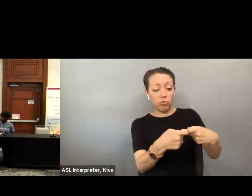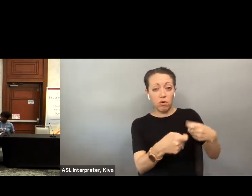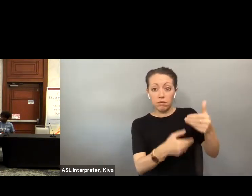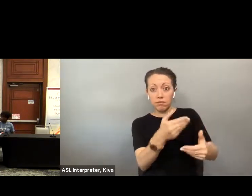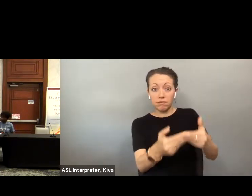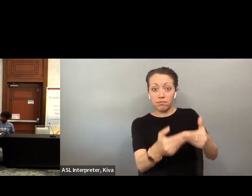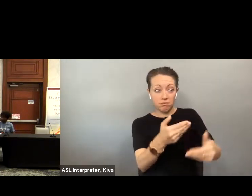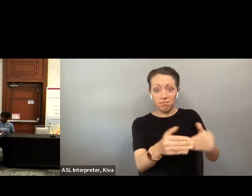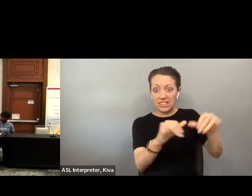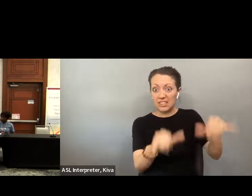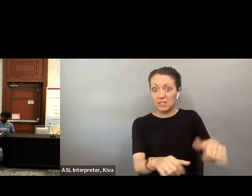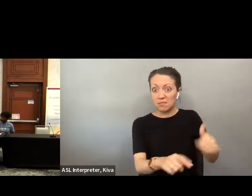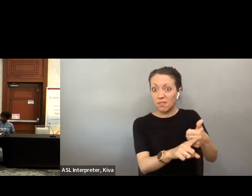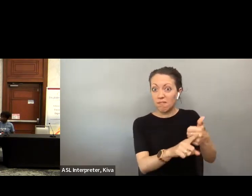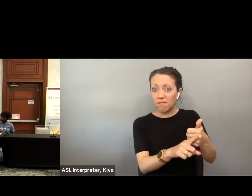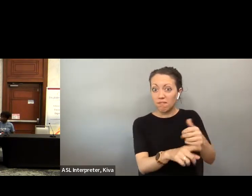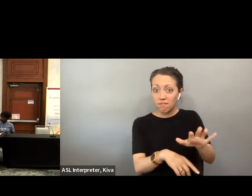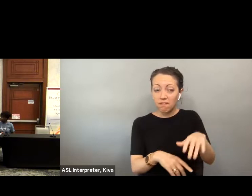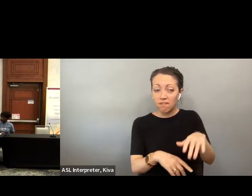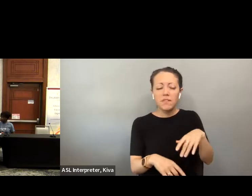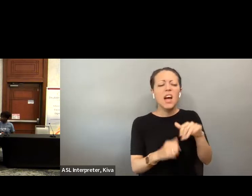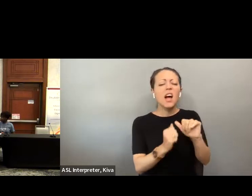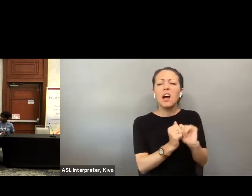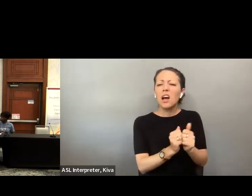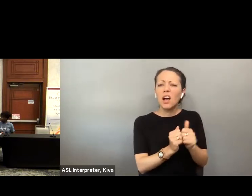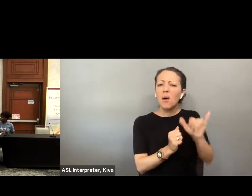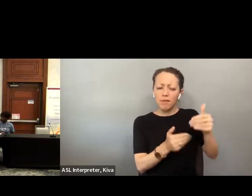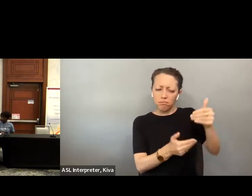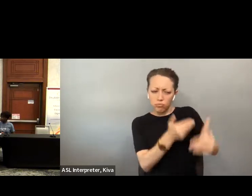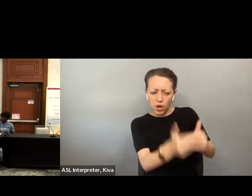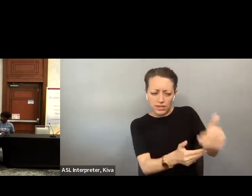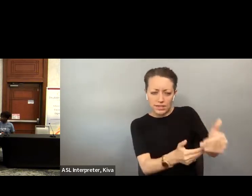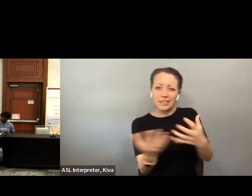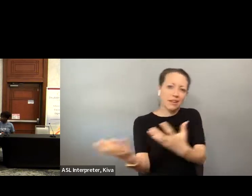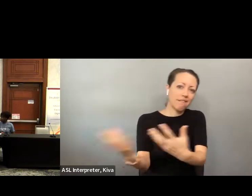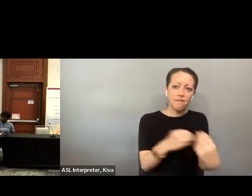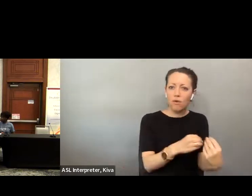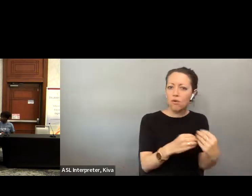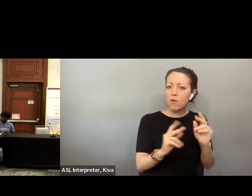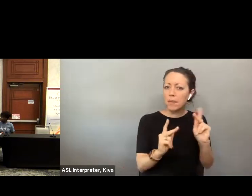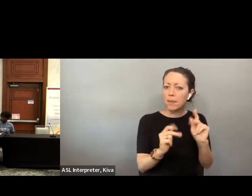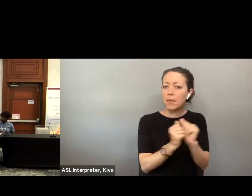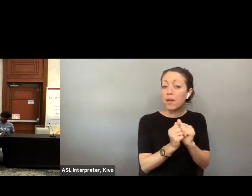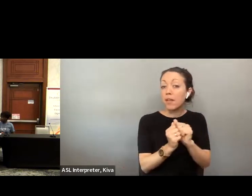I would like to talk more about the electronic process and how can that